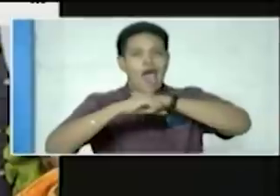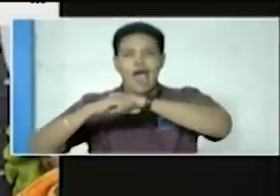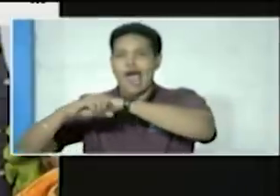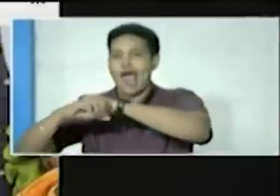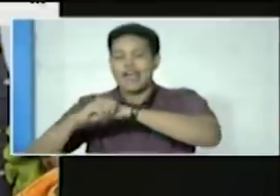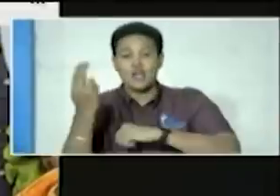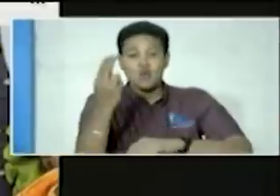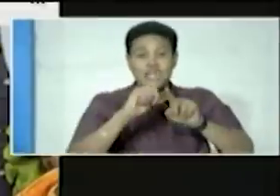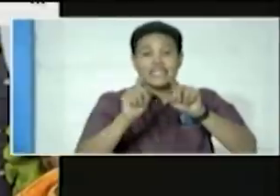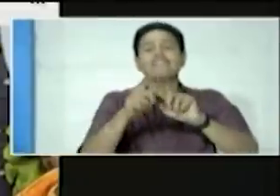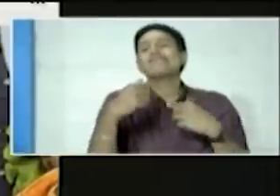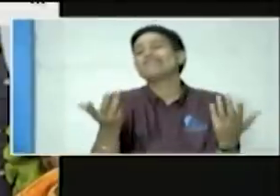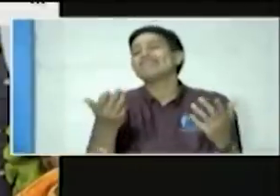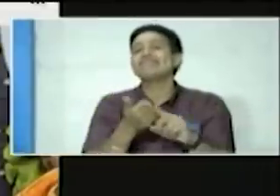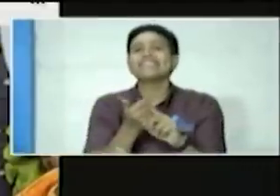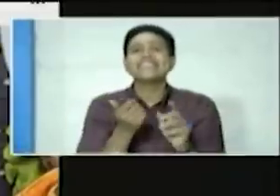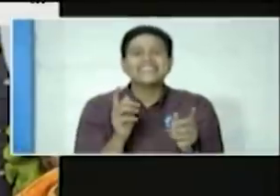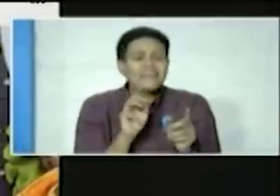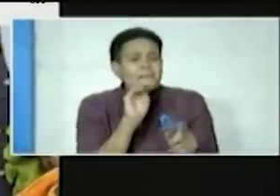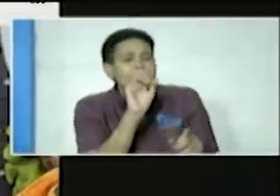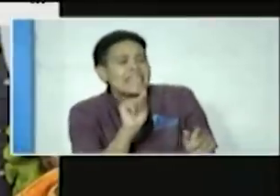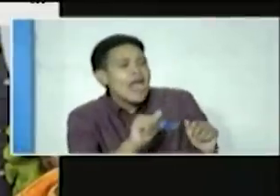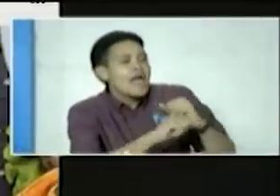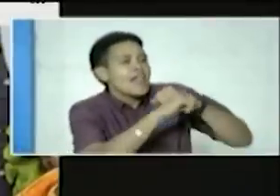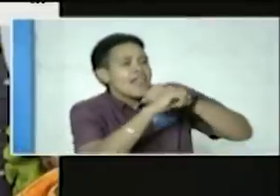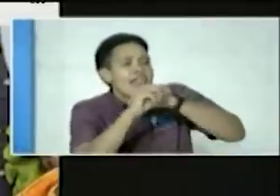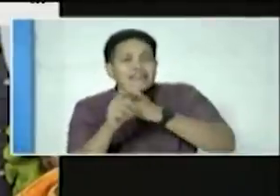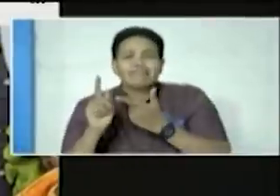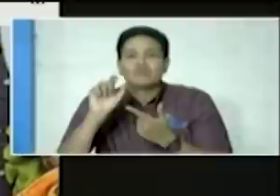the necessary actions against the operator